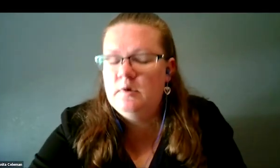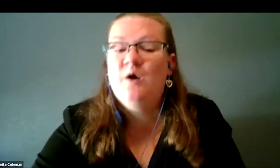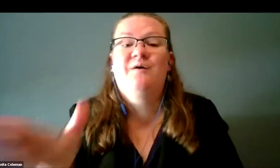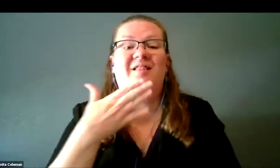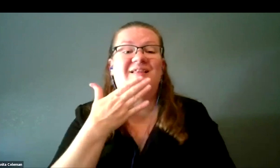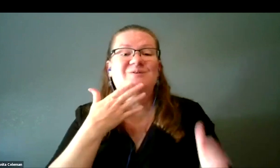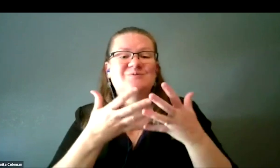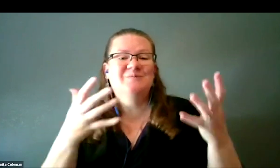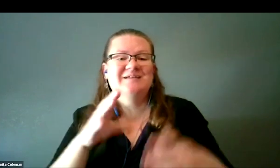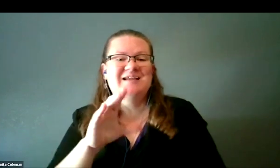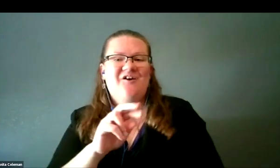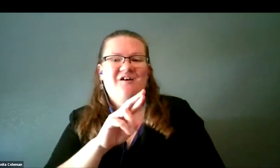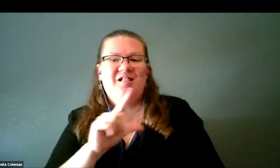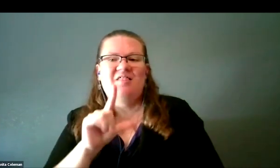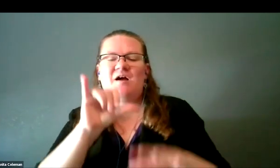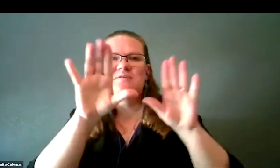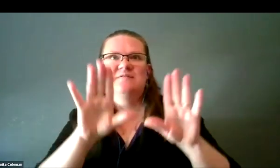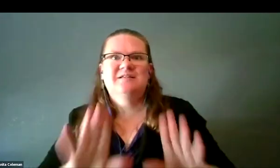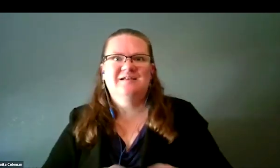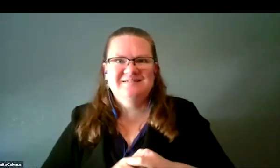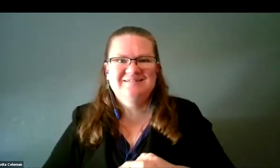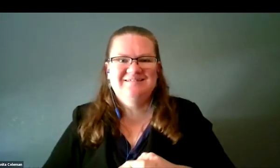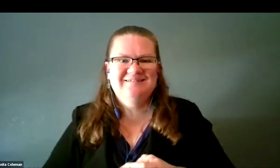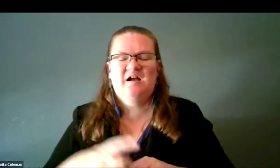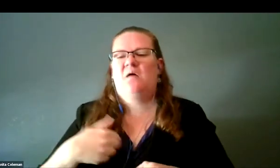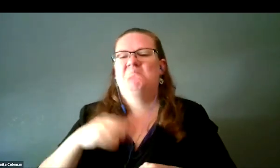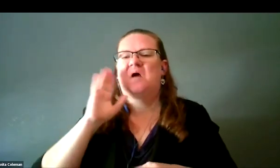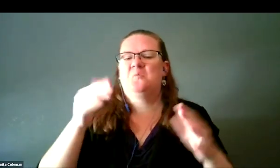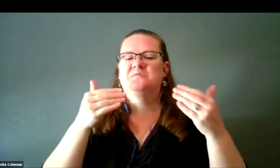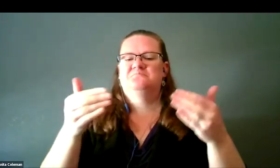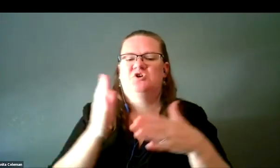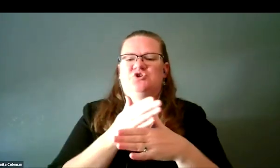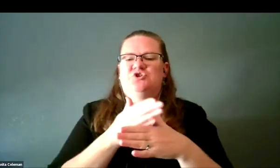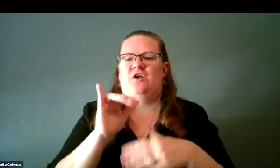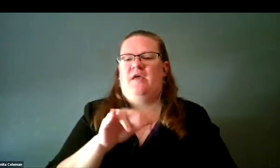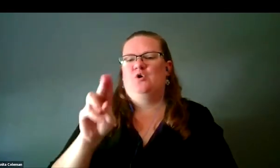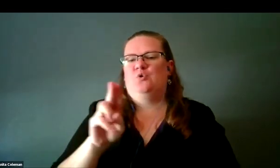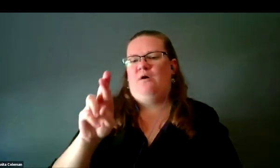Thank you so much, Carol. That was fantastic. I'll also go ahead and share that URL in the chat here,